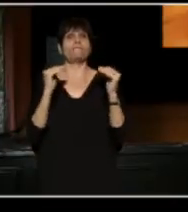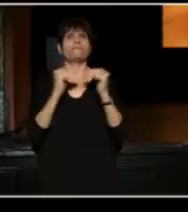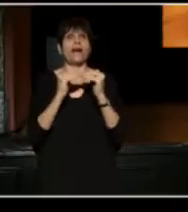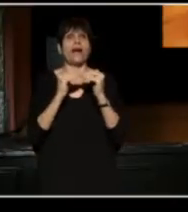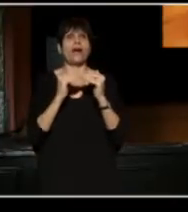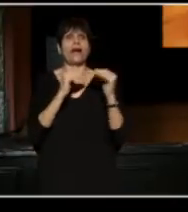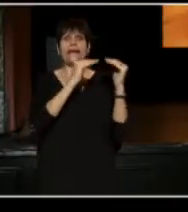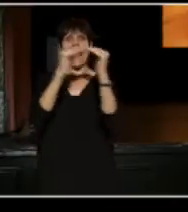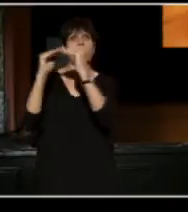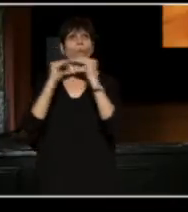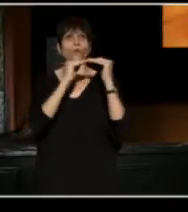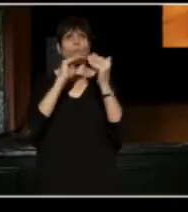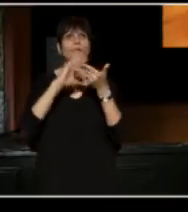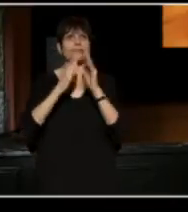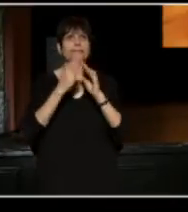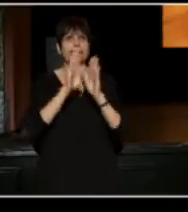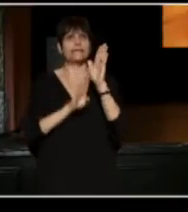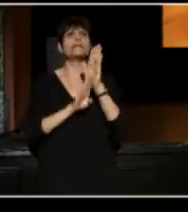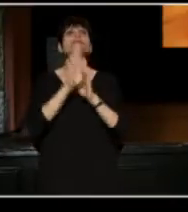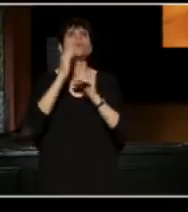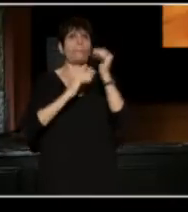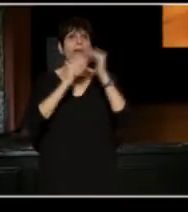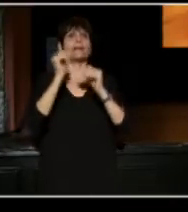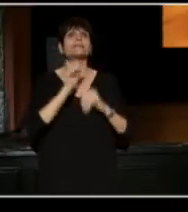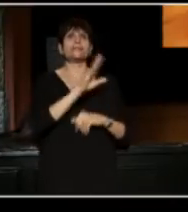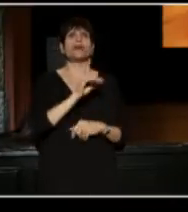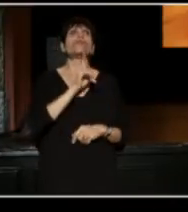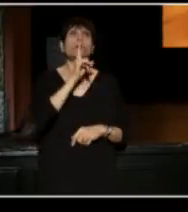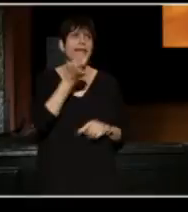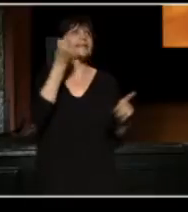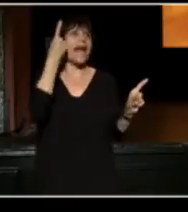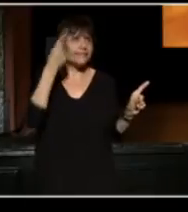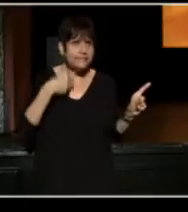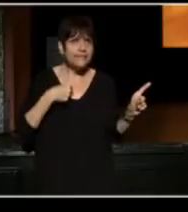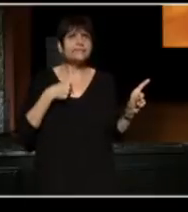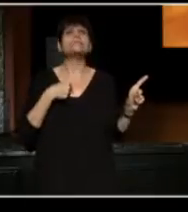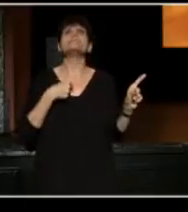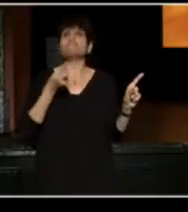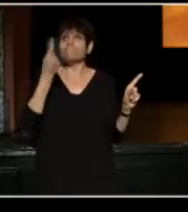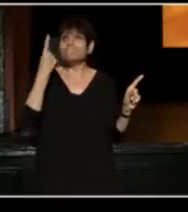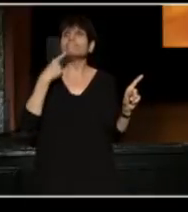This man is the real deal; he gets it, he understands, he advocates loadly,